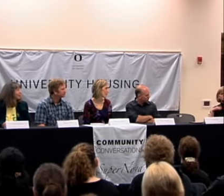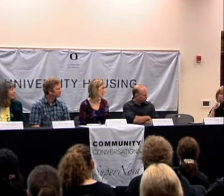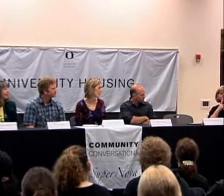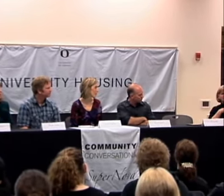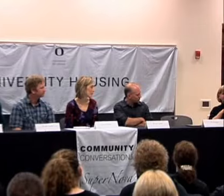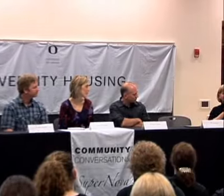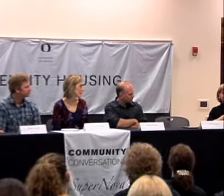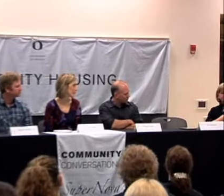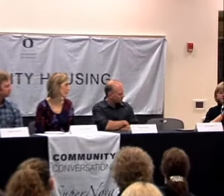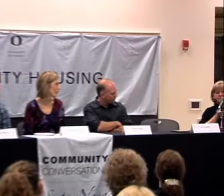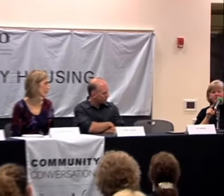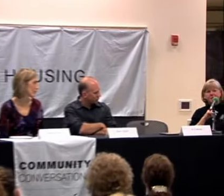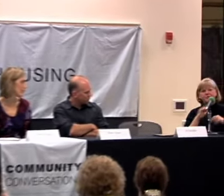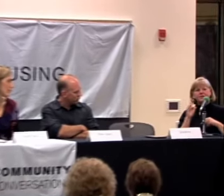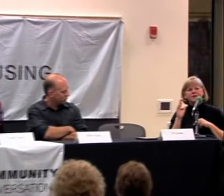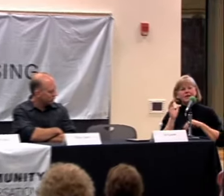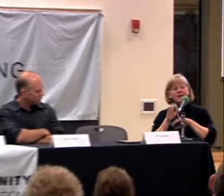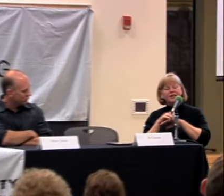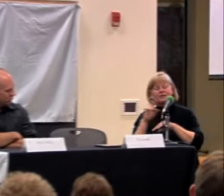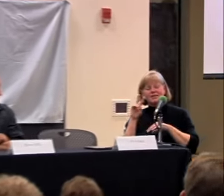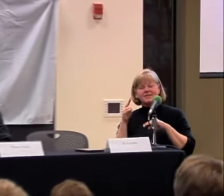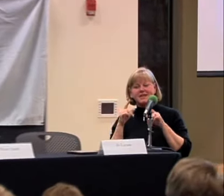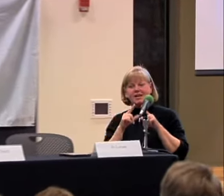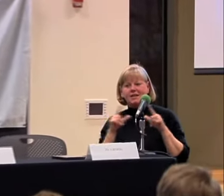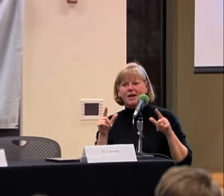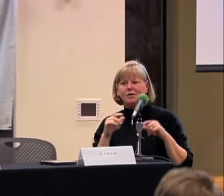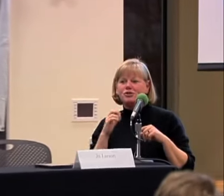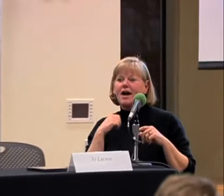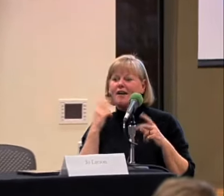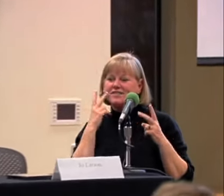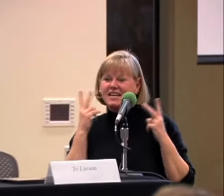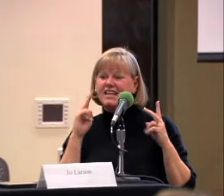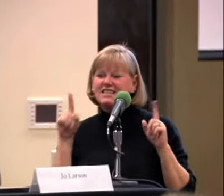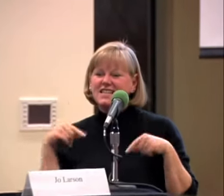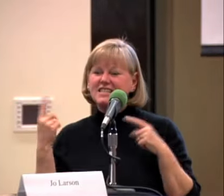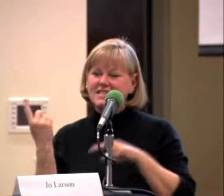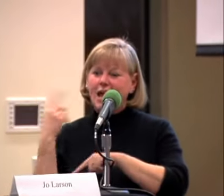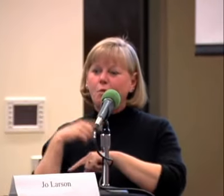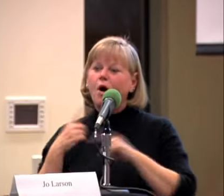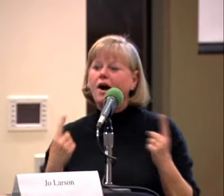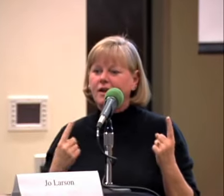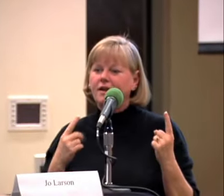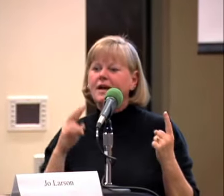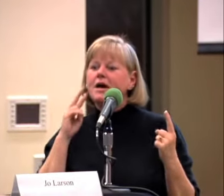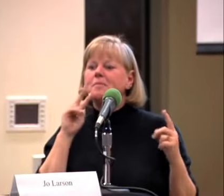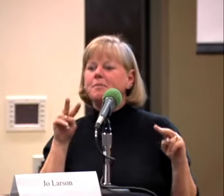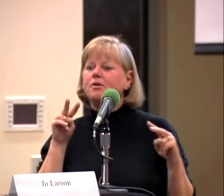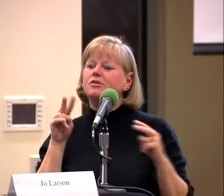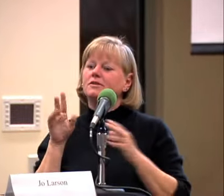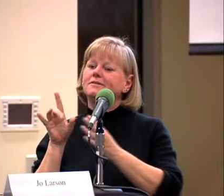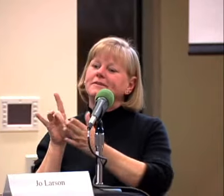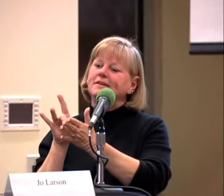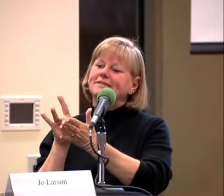RAISED SIGNING AS A FIRST LANGUAGE, ENGLISH AS A SECOND LANGUAGE.